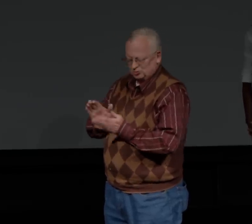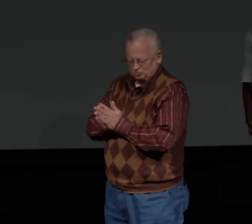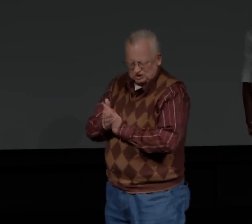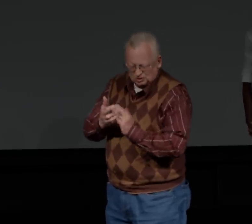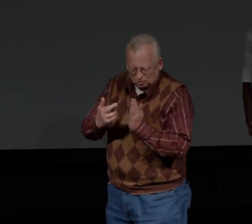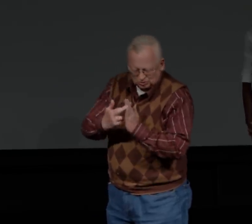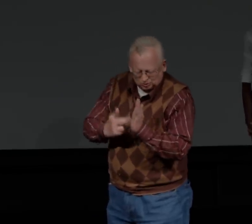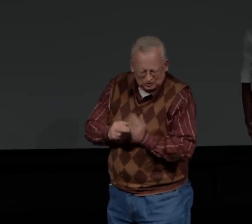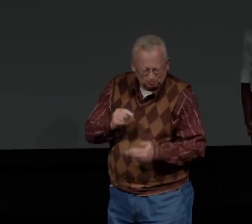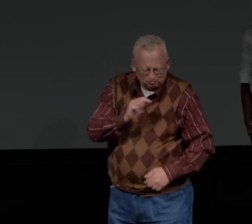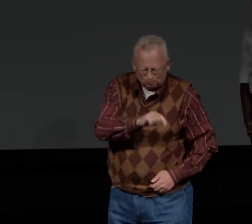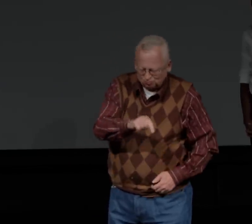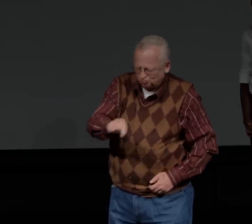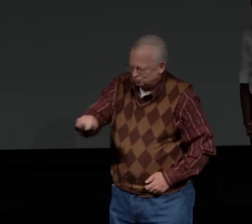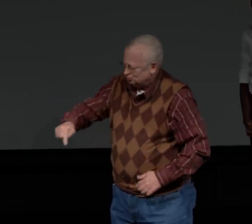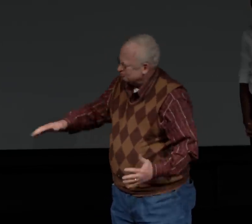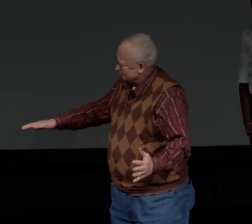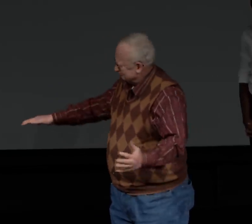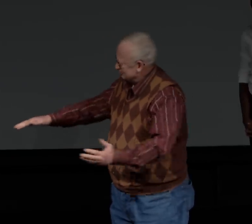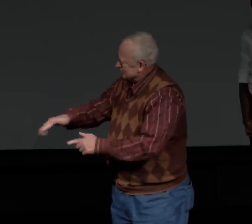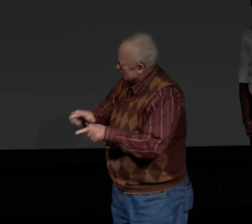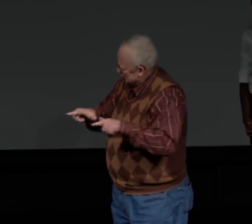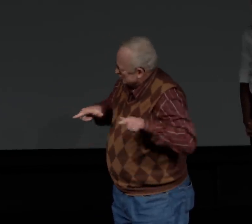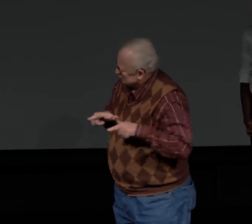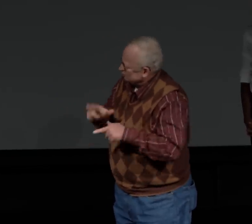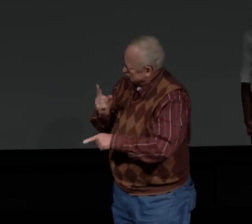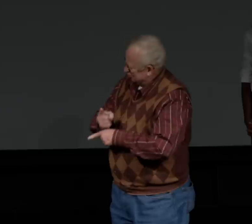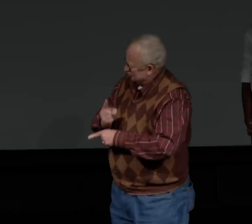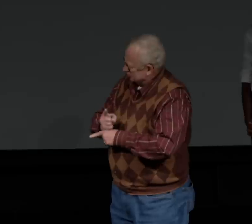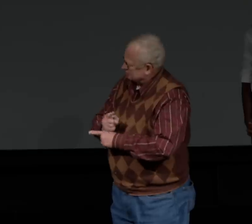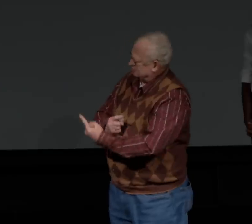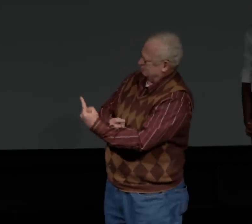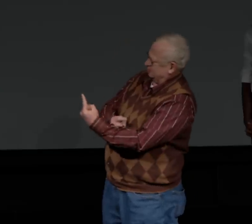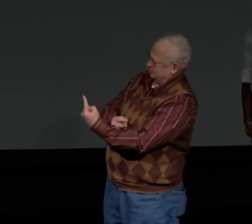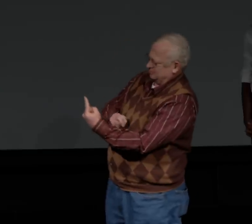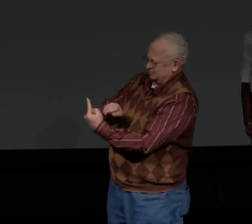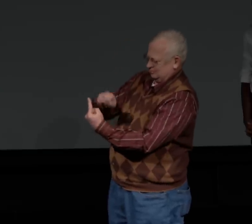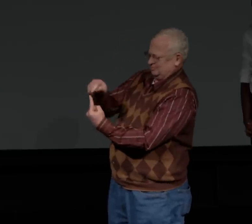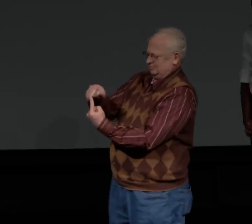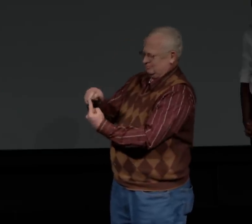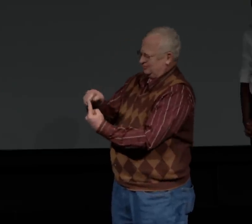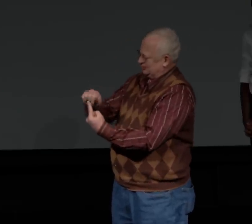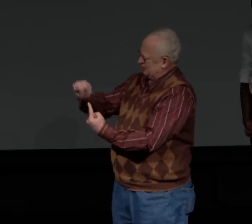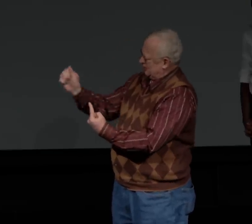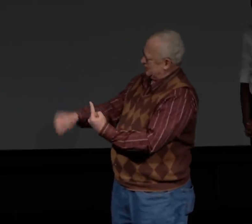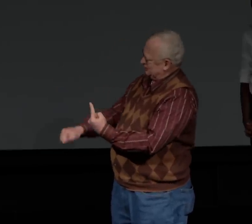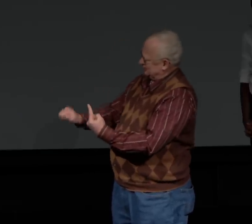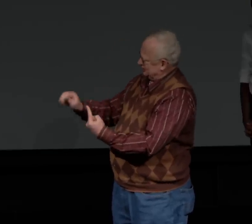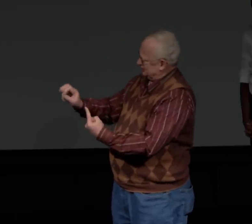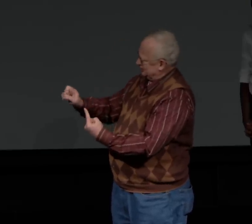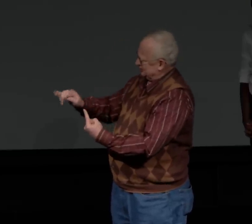So they have tried to work in the local area.